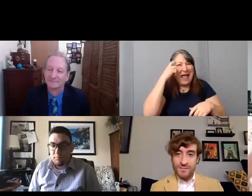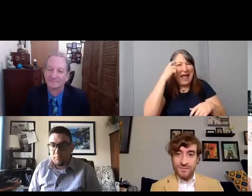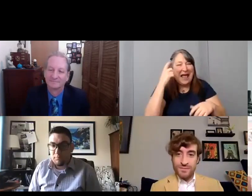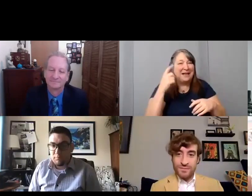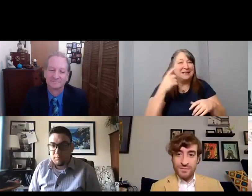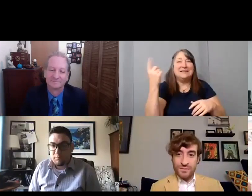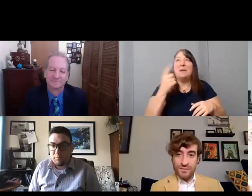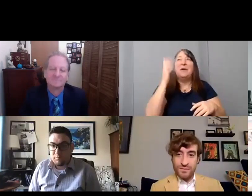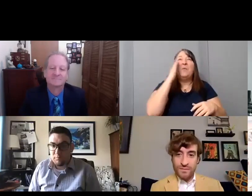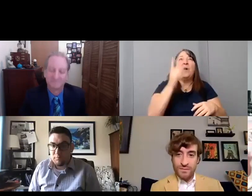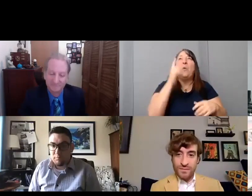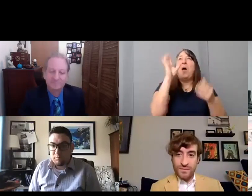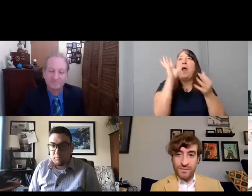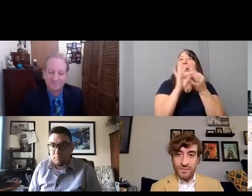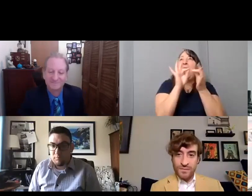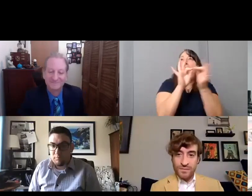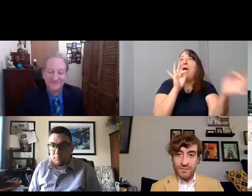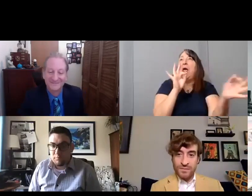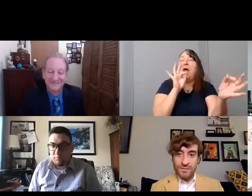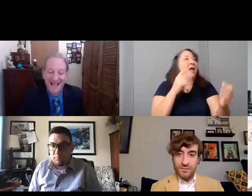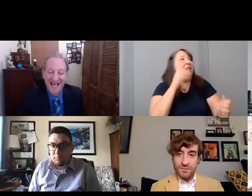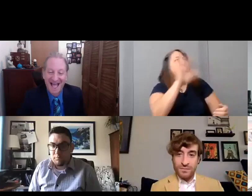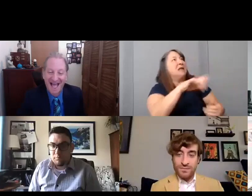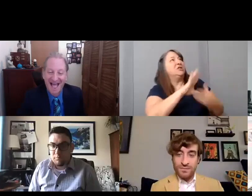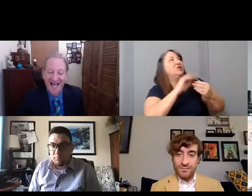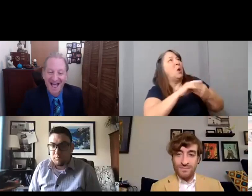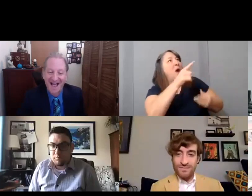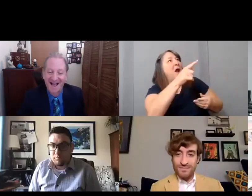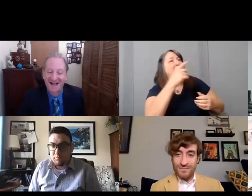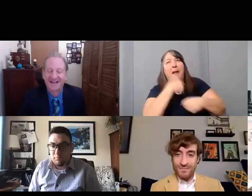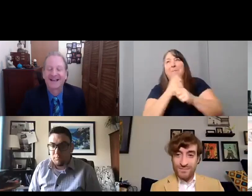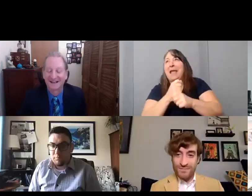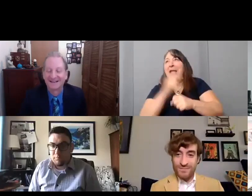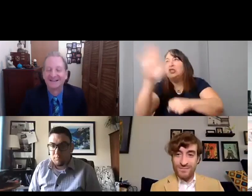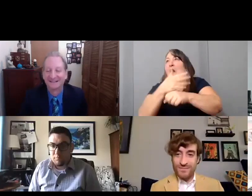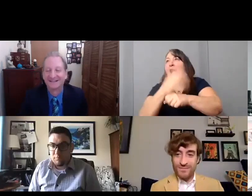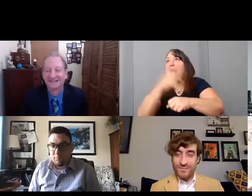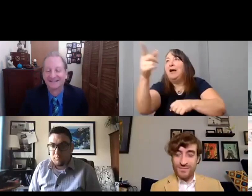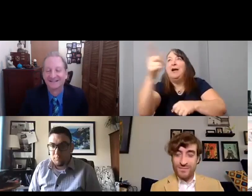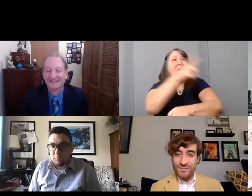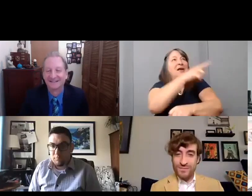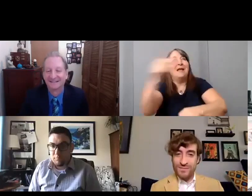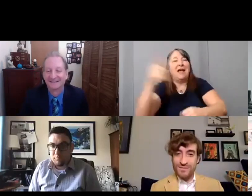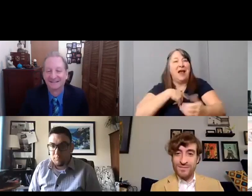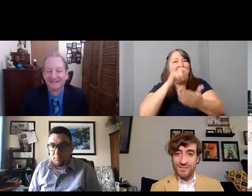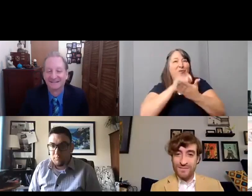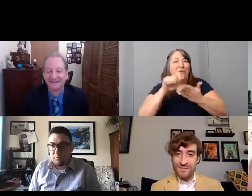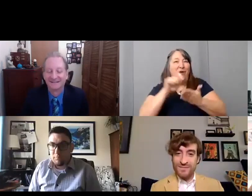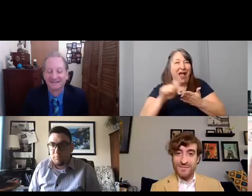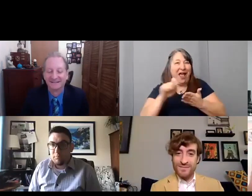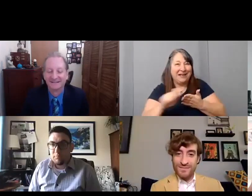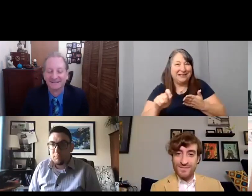and like that's a story, and that's a song, and I write it or something. And then, so I'm always finding these stories,